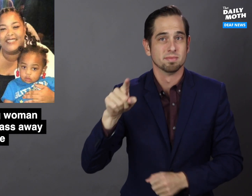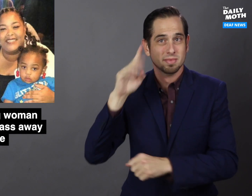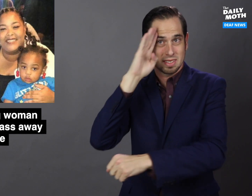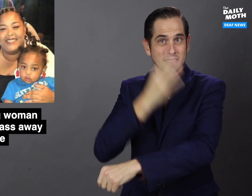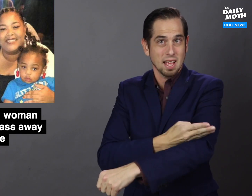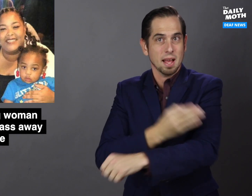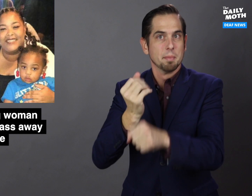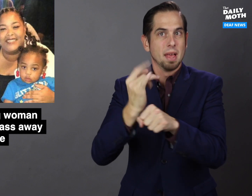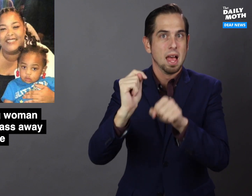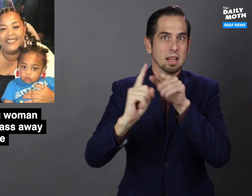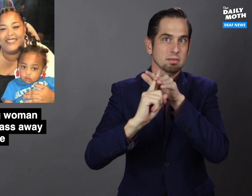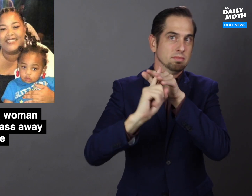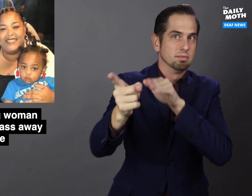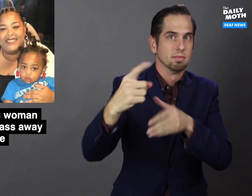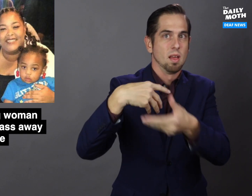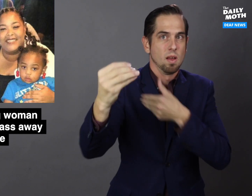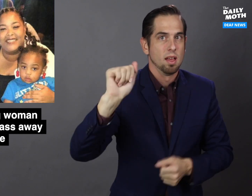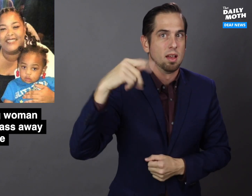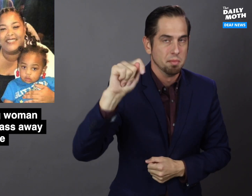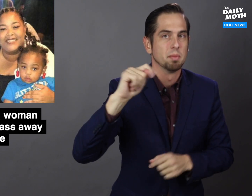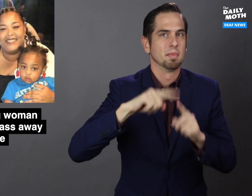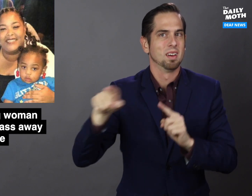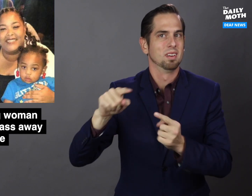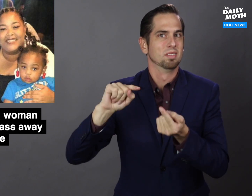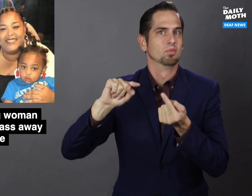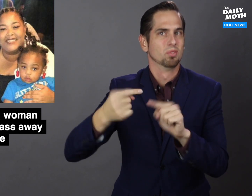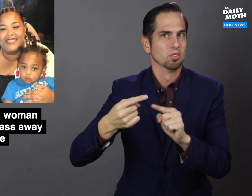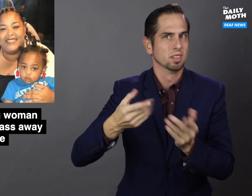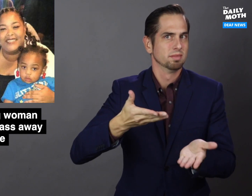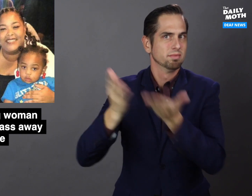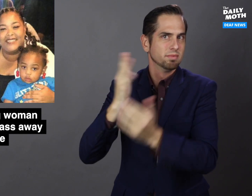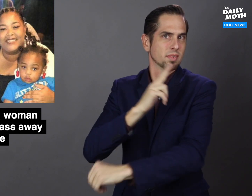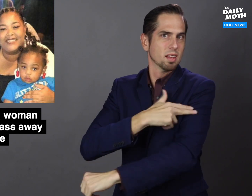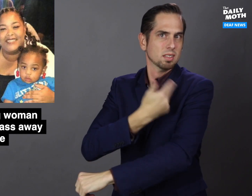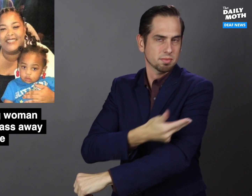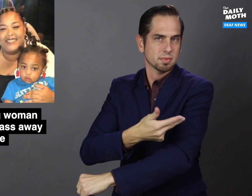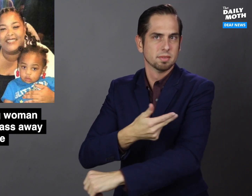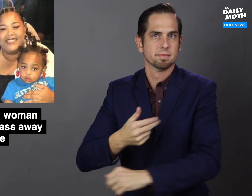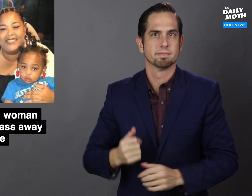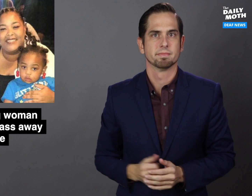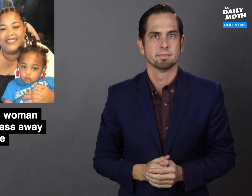The son made it out of the apartment but was injured and was hospitalized.